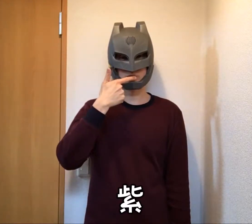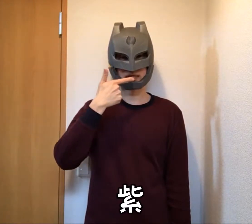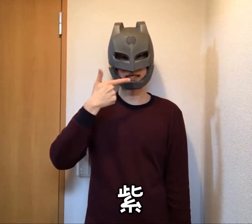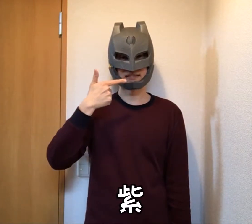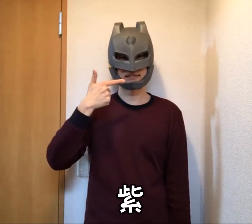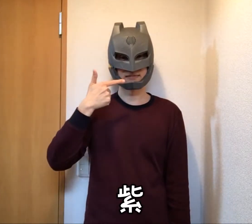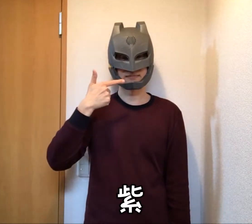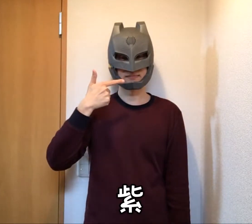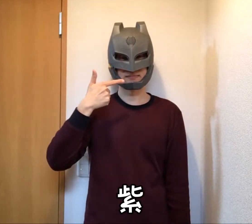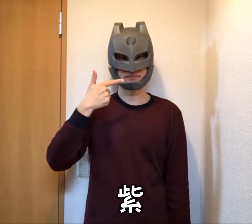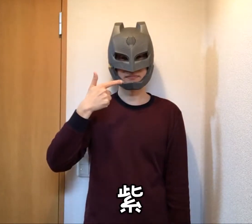Purple / Violet